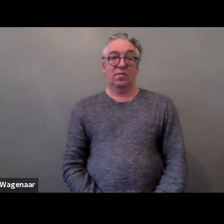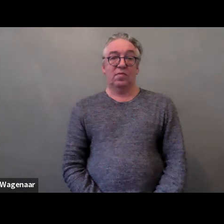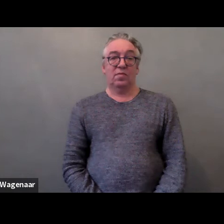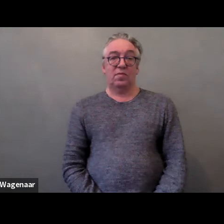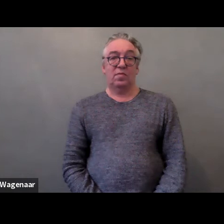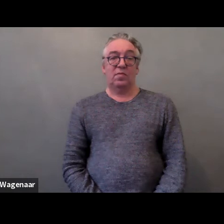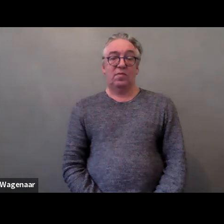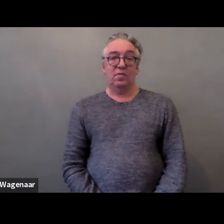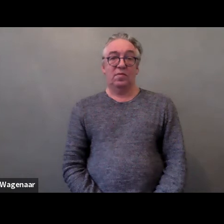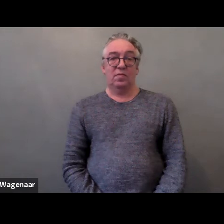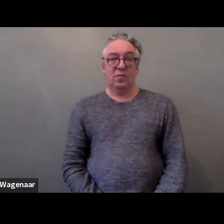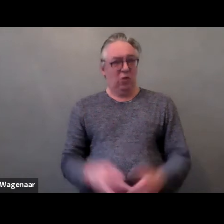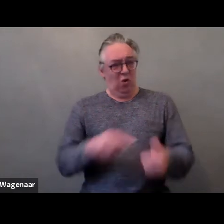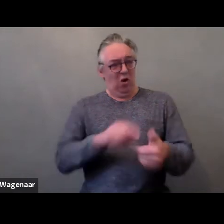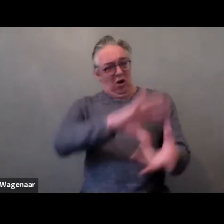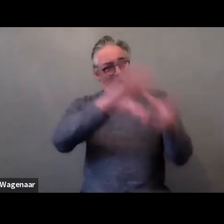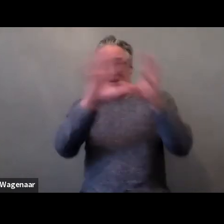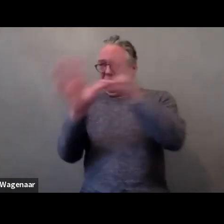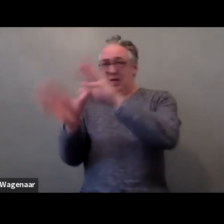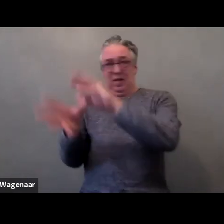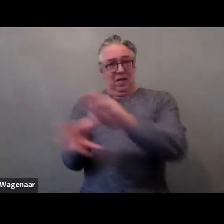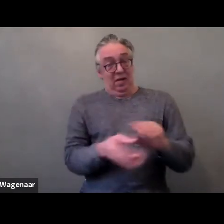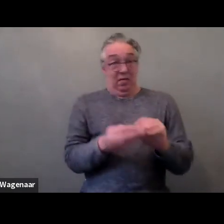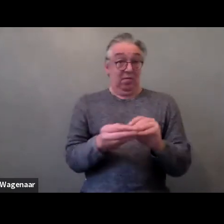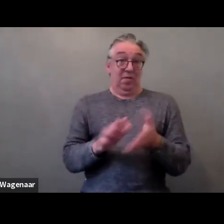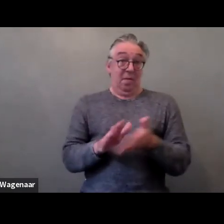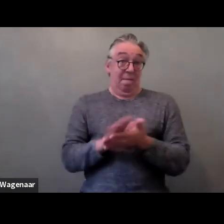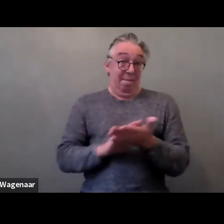All this has a very bad affect on women with intellectual disabilities